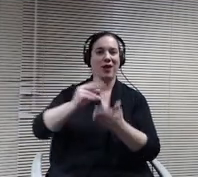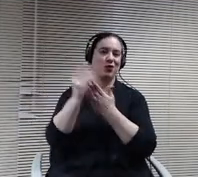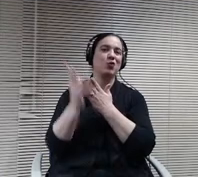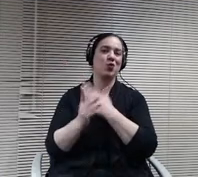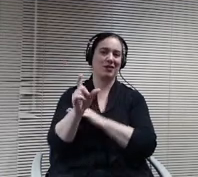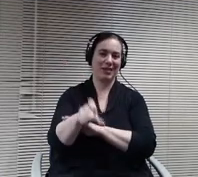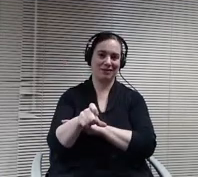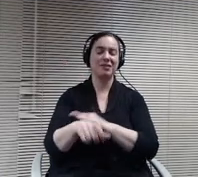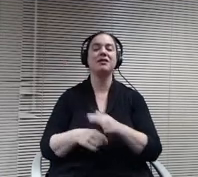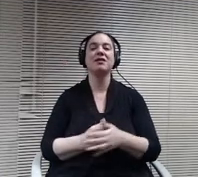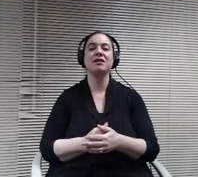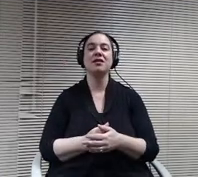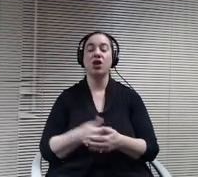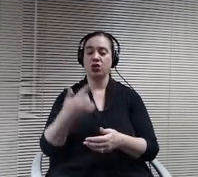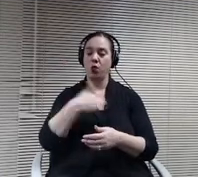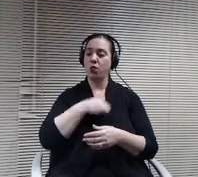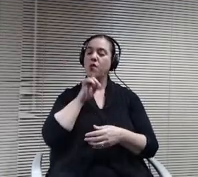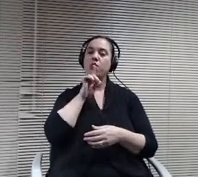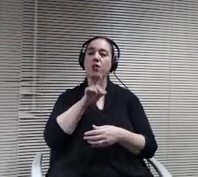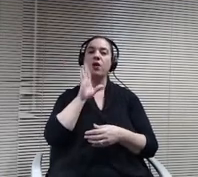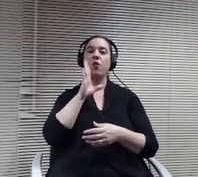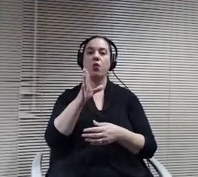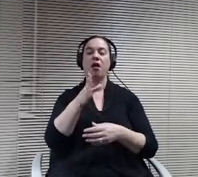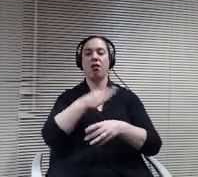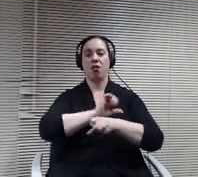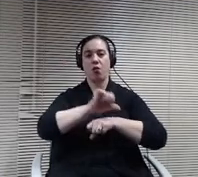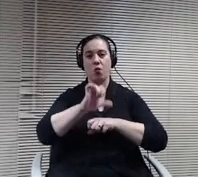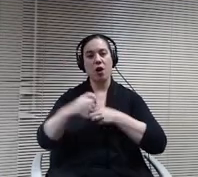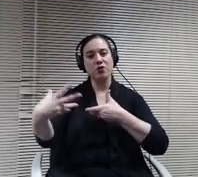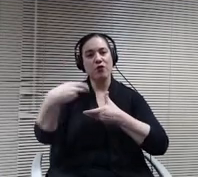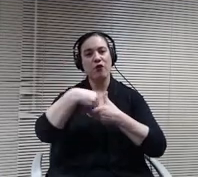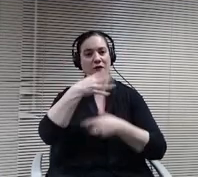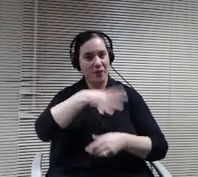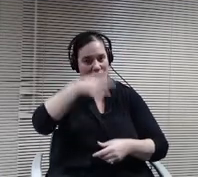work to involve parents. Community members, school administrators in the planning